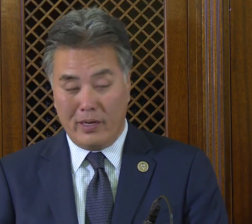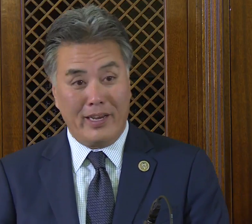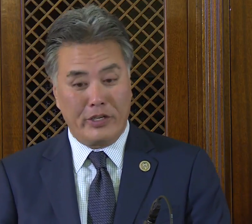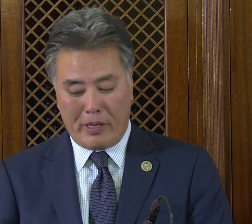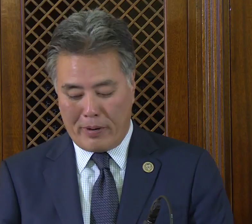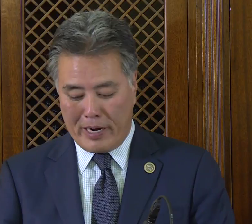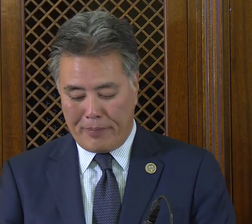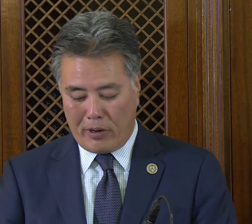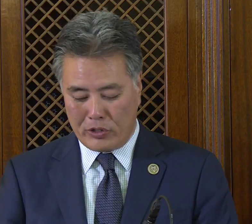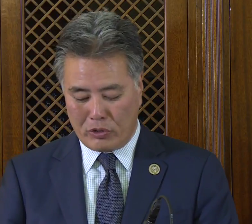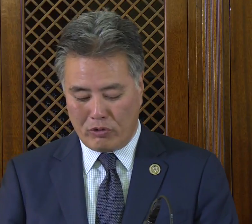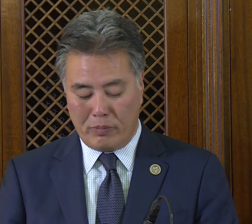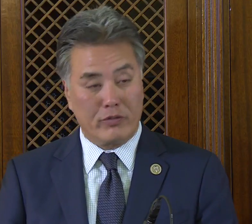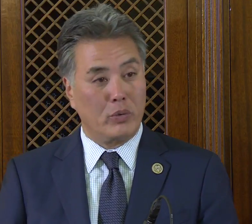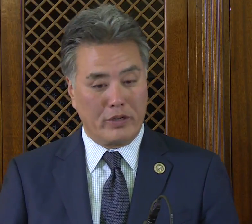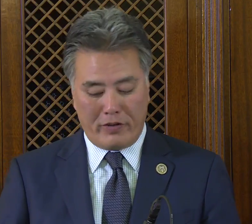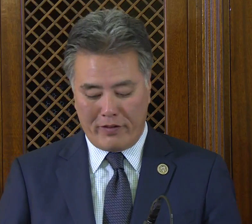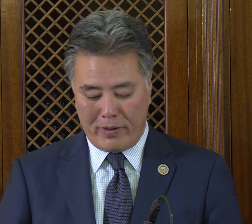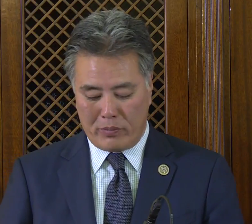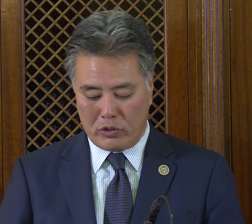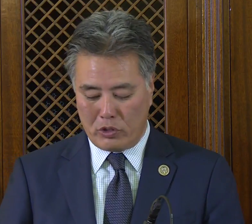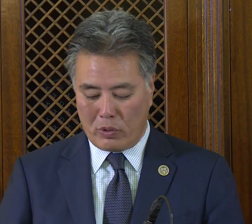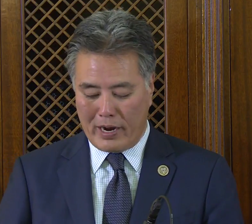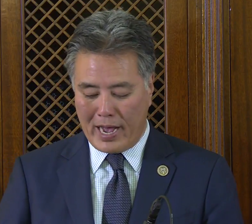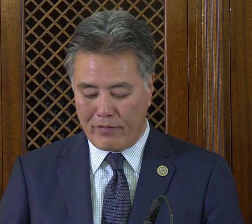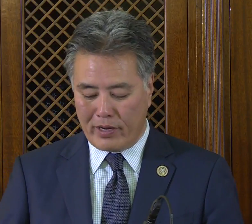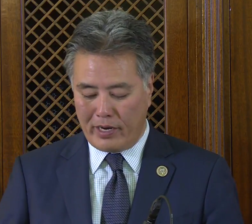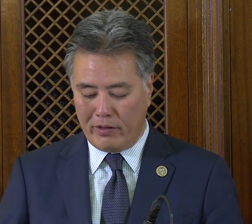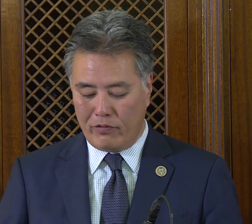It is a bipartisan group of 25 members who are advocating